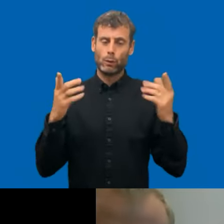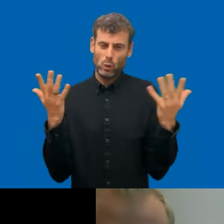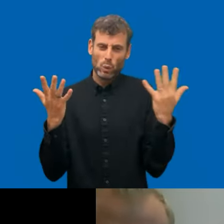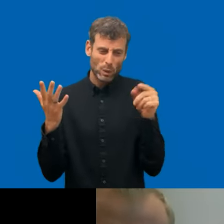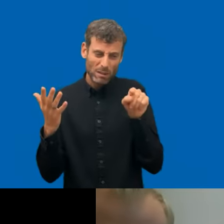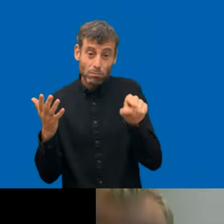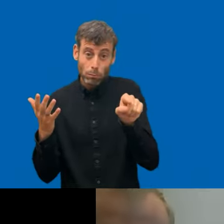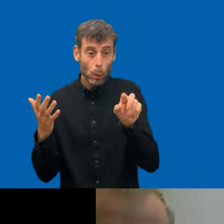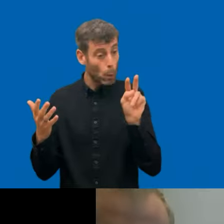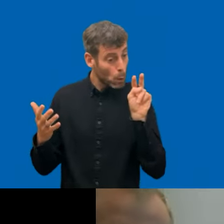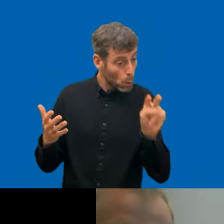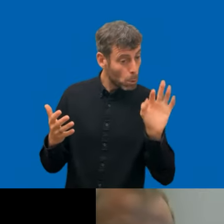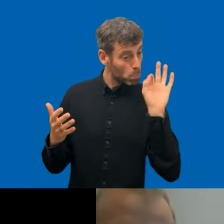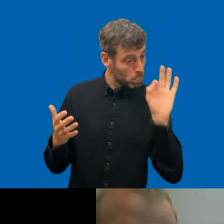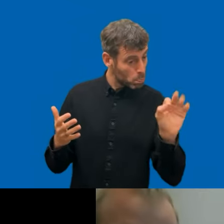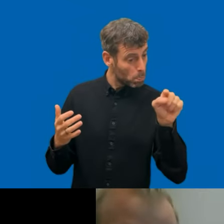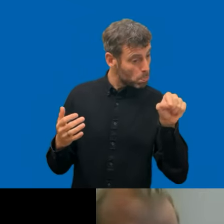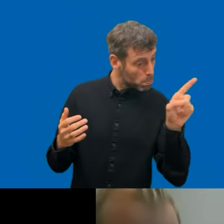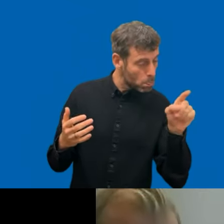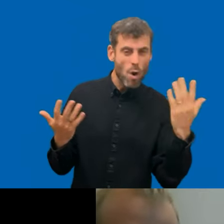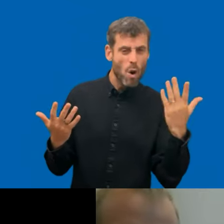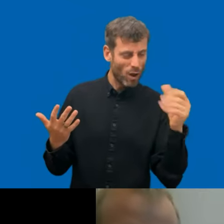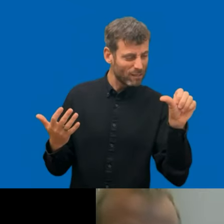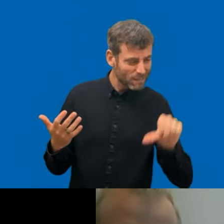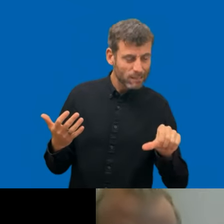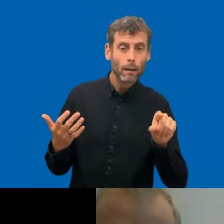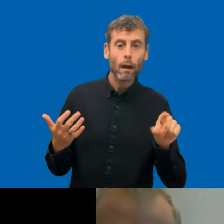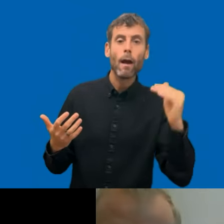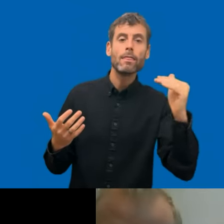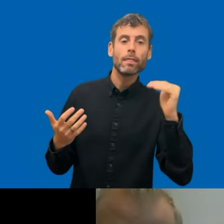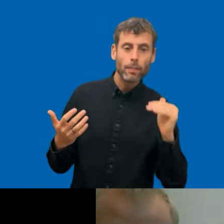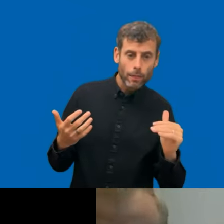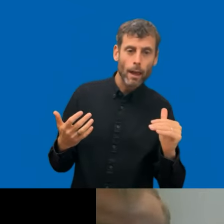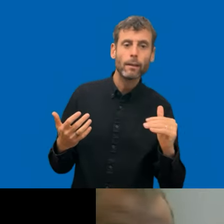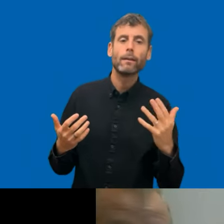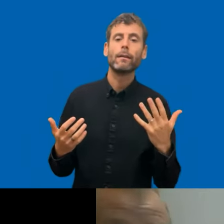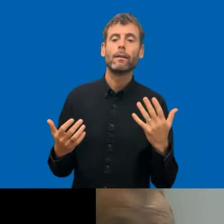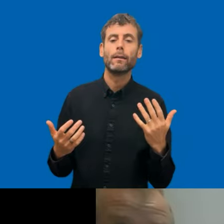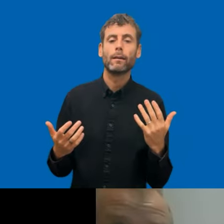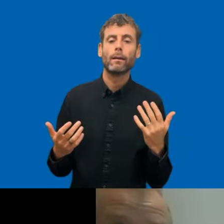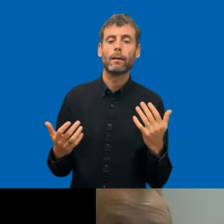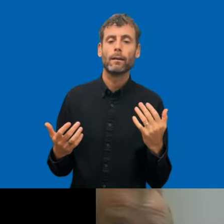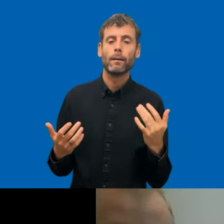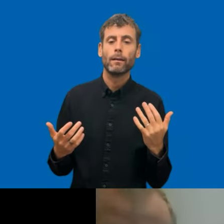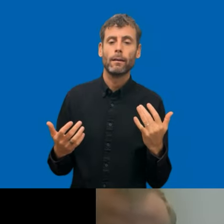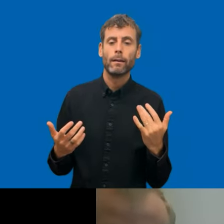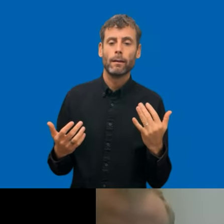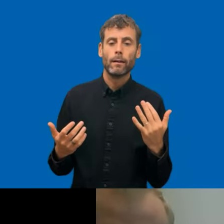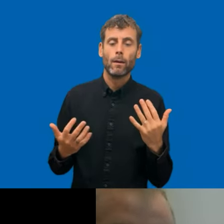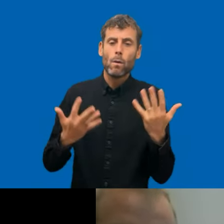really good and then the simplified we only do like the the most basic needs, like is